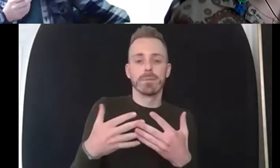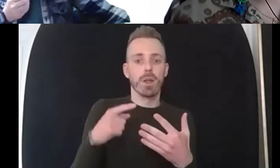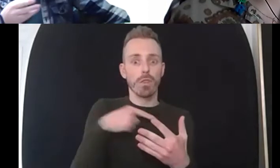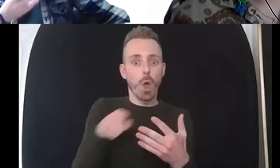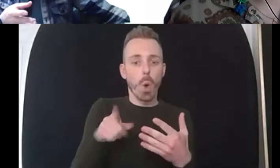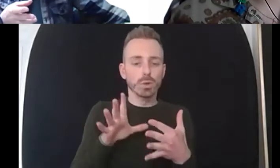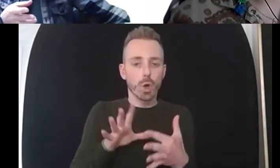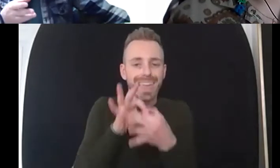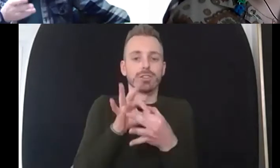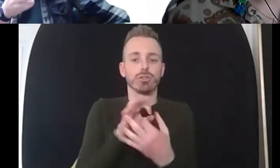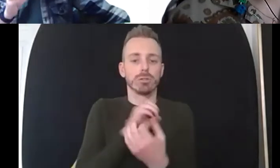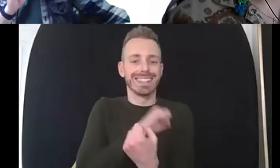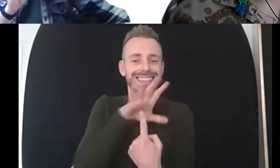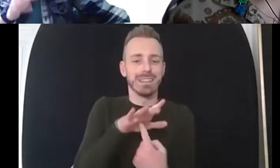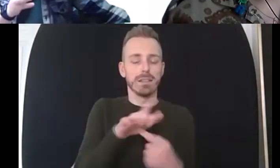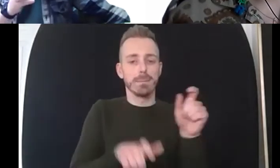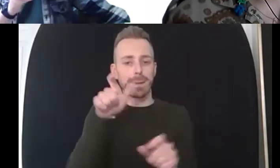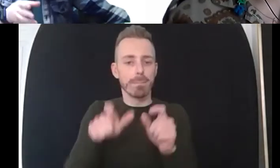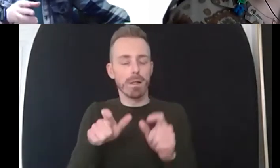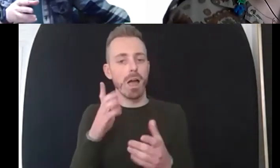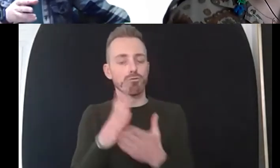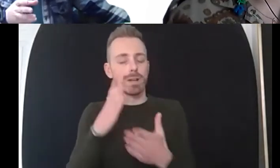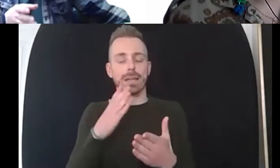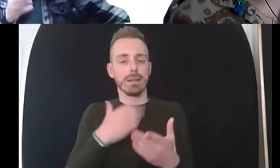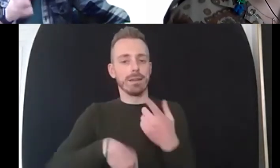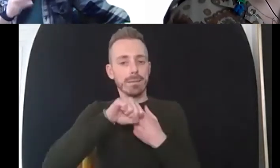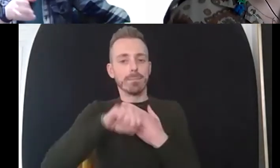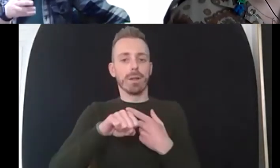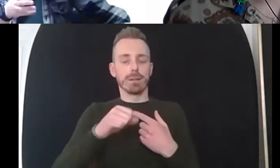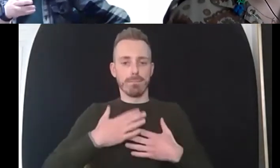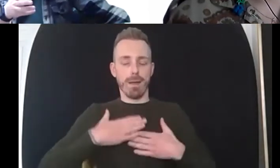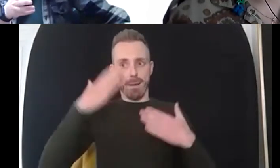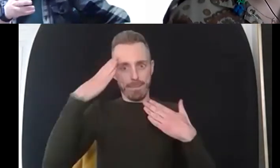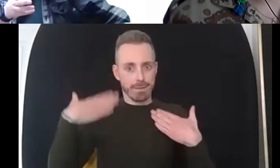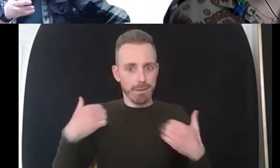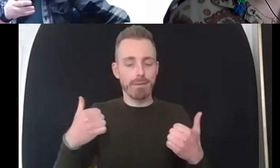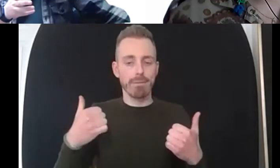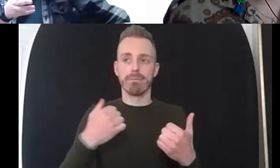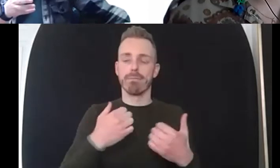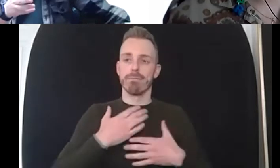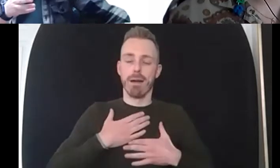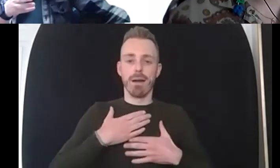key people and i think that's again there's a risk here because this is about um and it's a